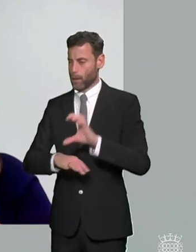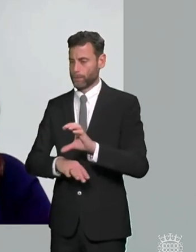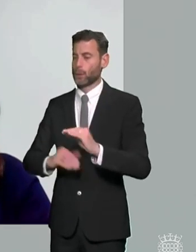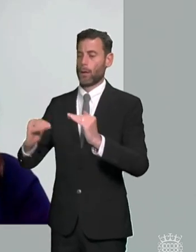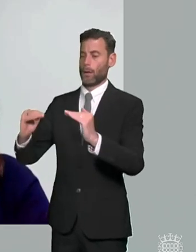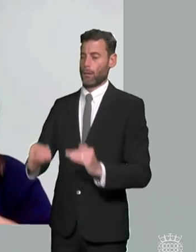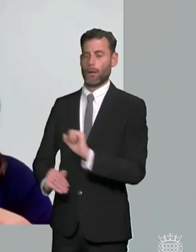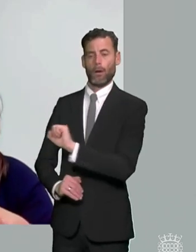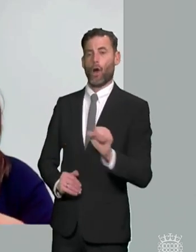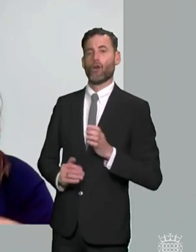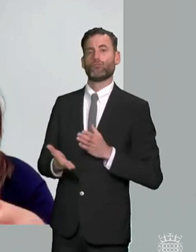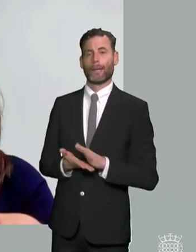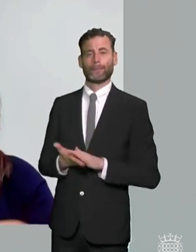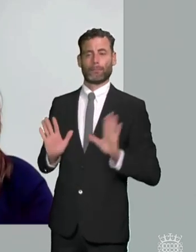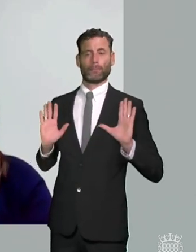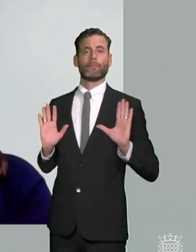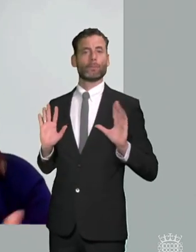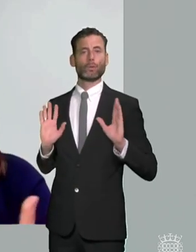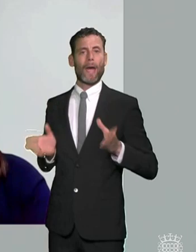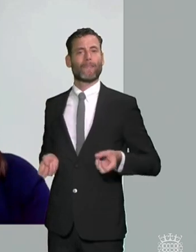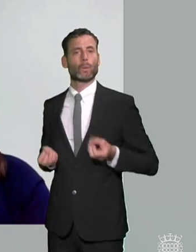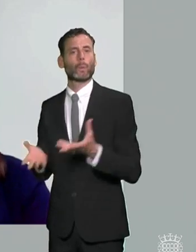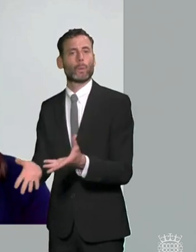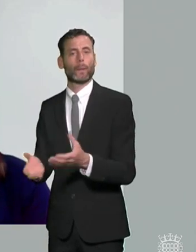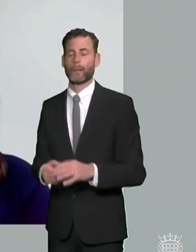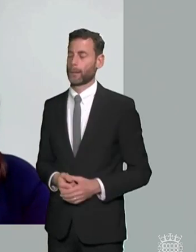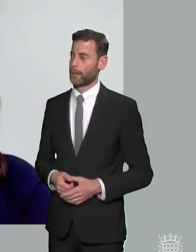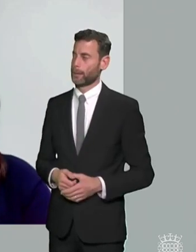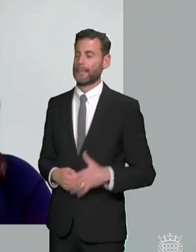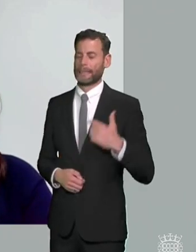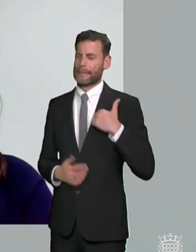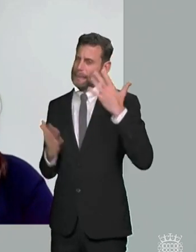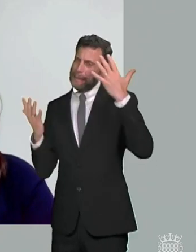banding we are really concerned about that for the reasons that imogen touched on earlier but you